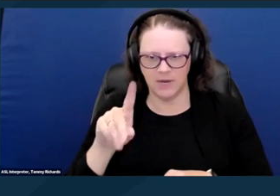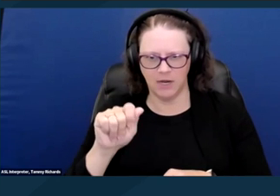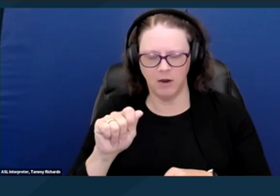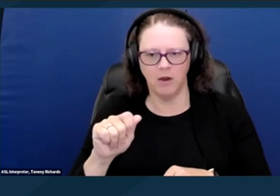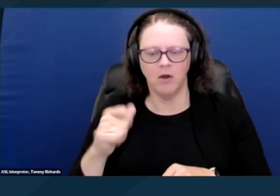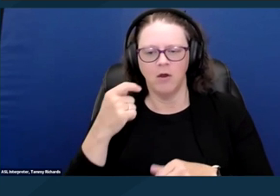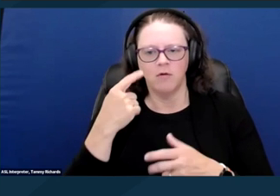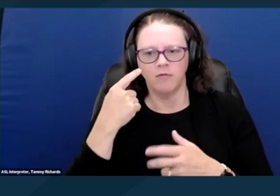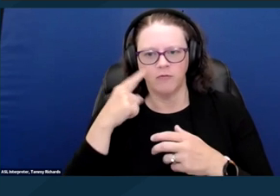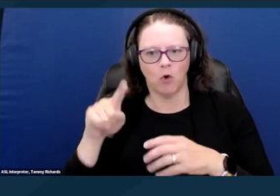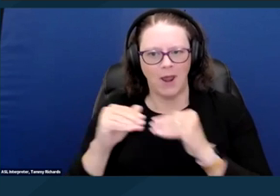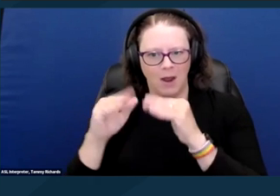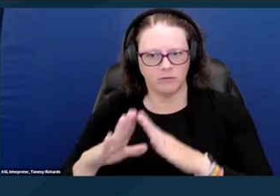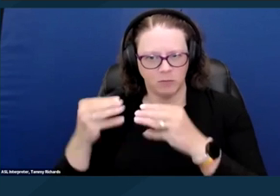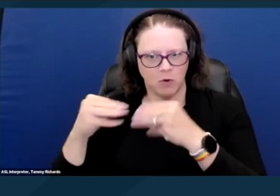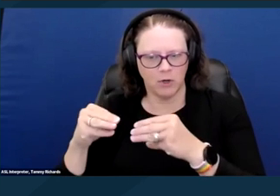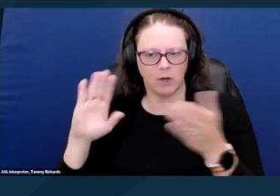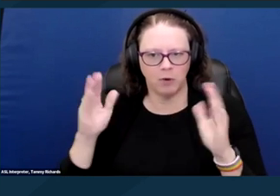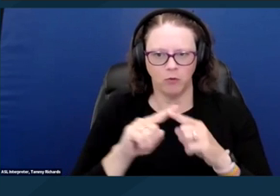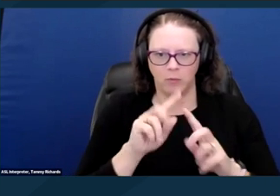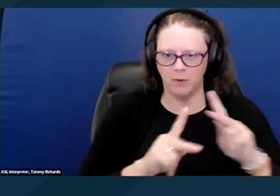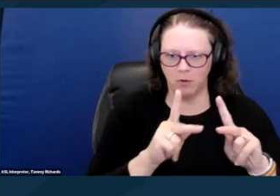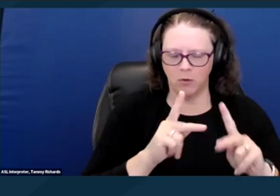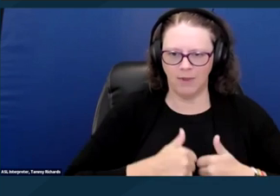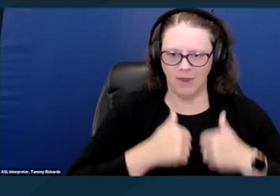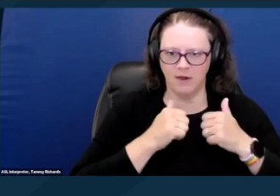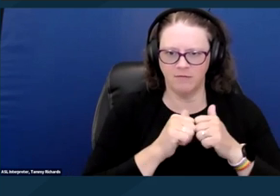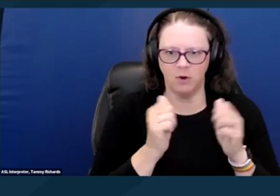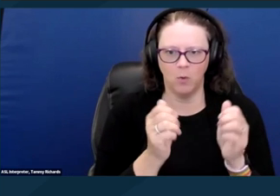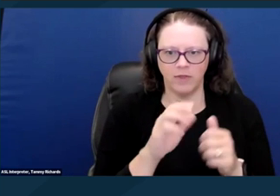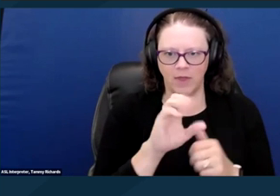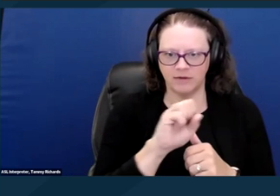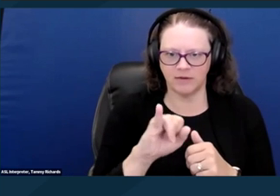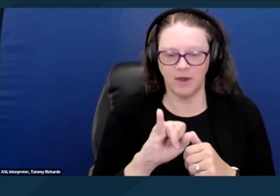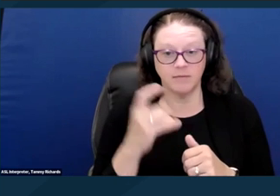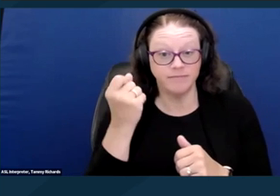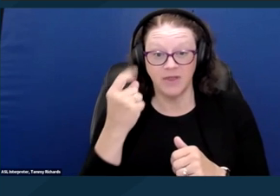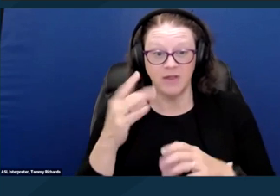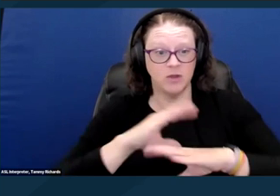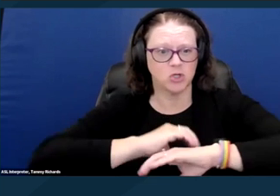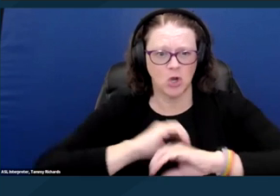and has determined that there is no United States housing market in which a person living solely on SSI